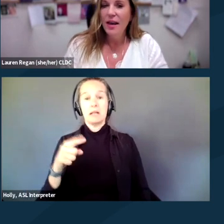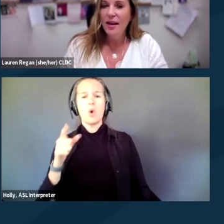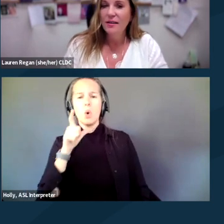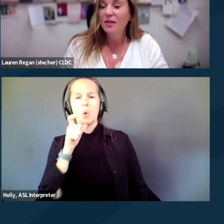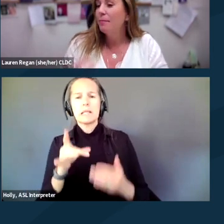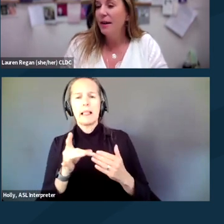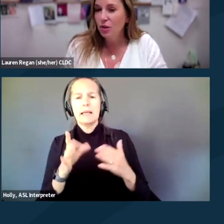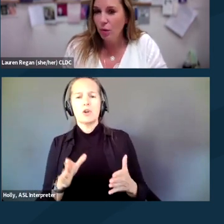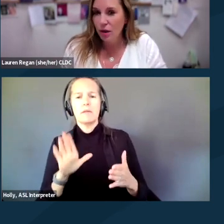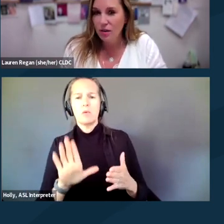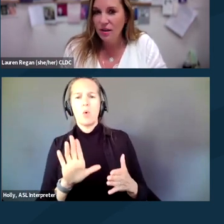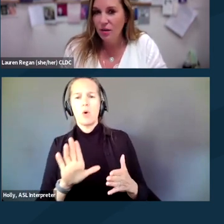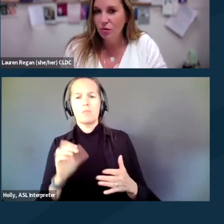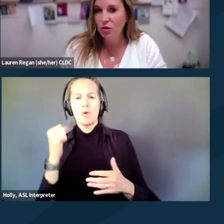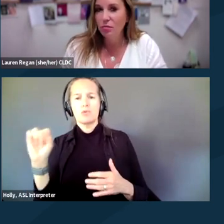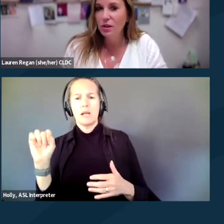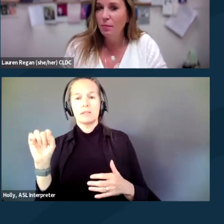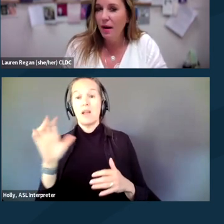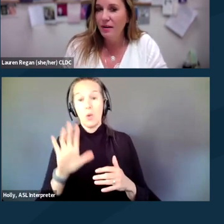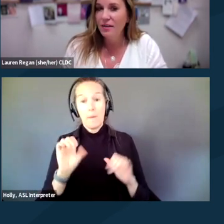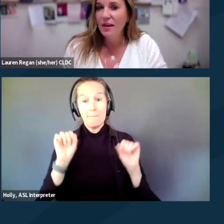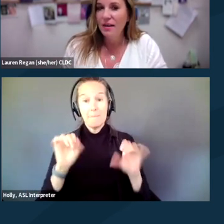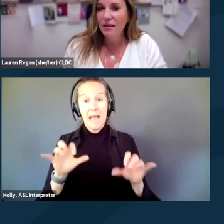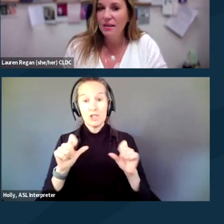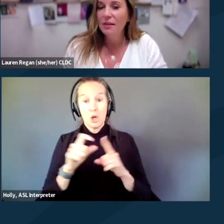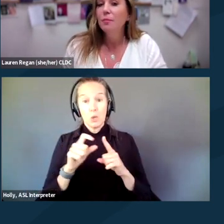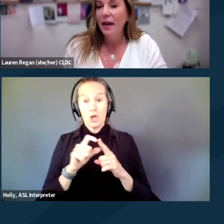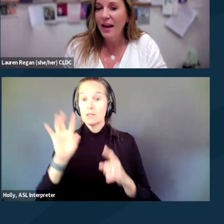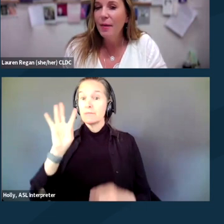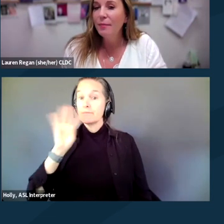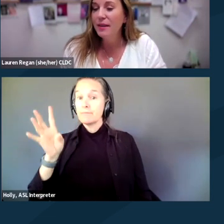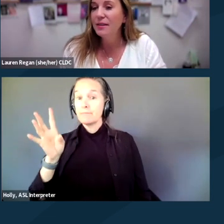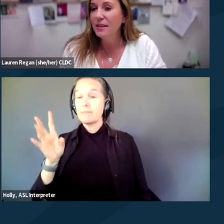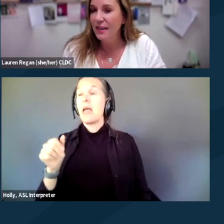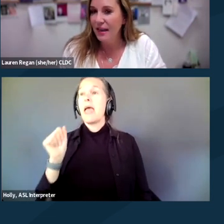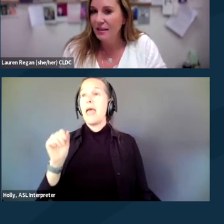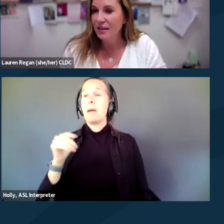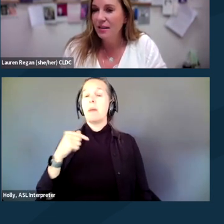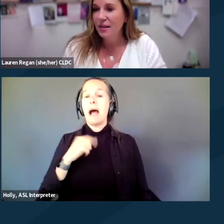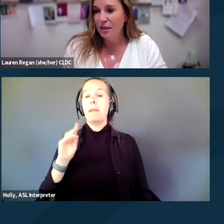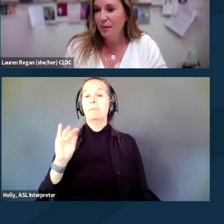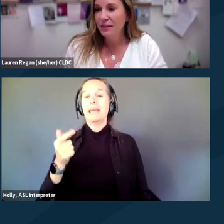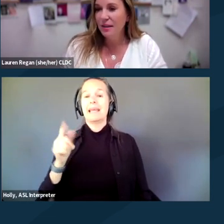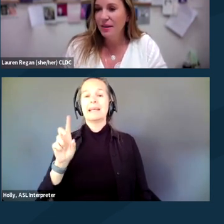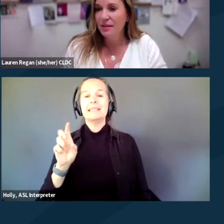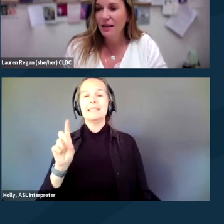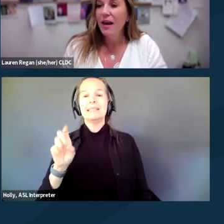And the magic words that you should respond is, am I being detained? This basically means,